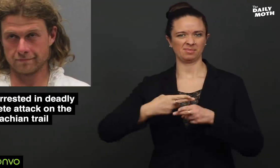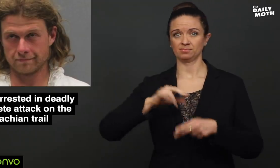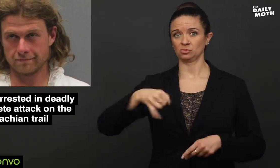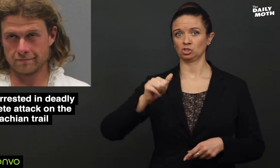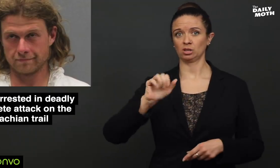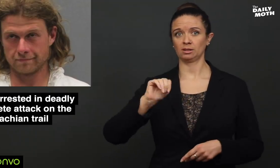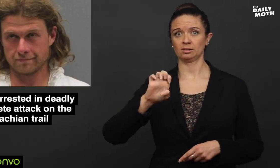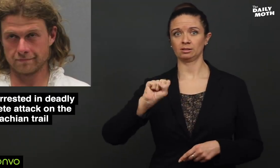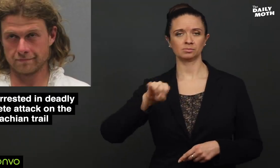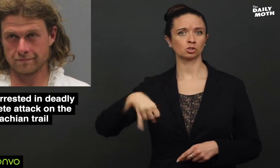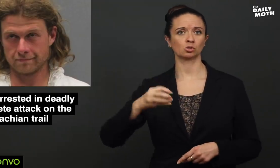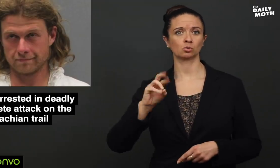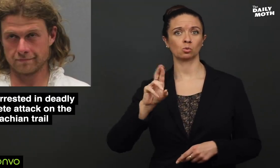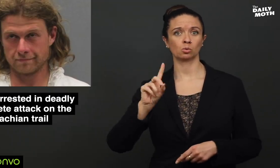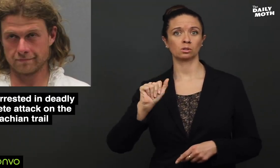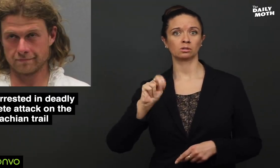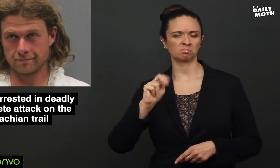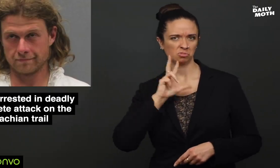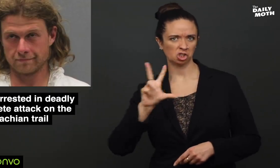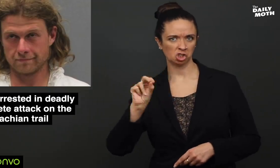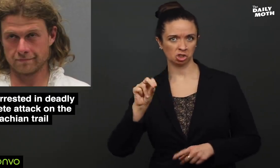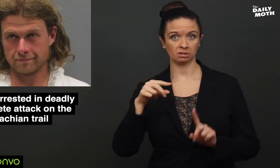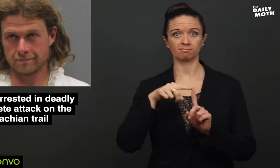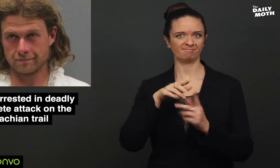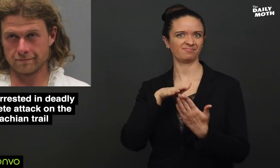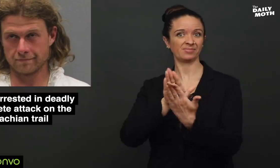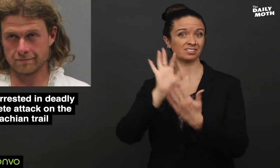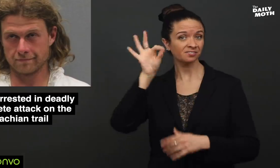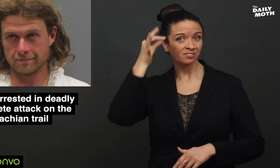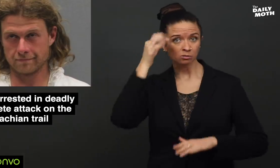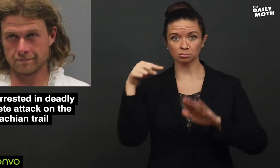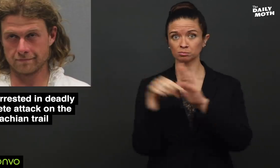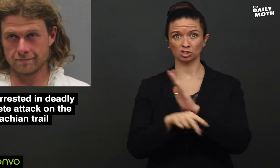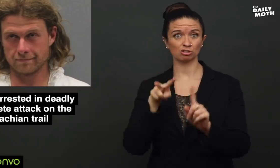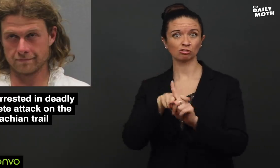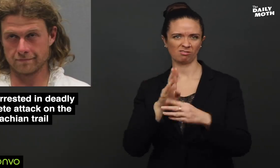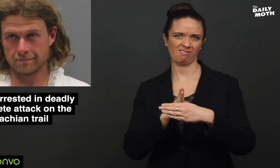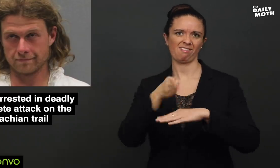James Jordan (30), faces a federal murder charge after